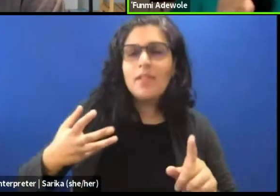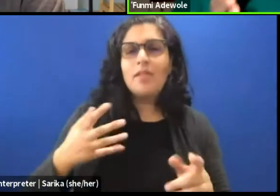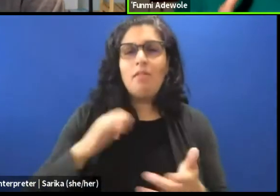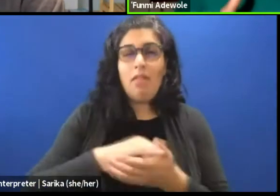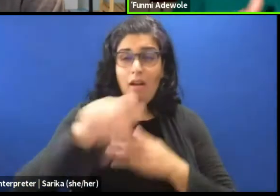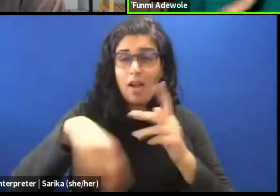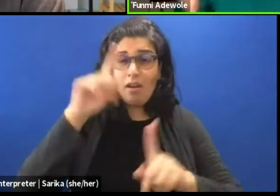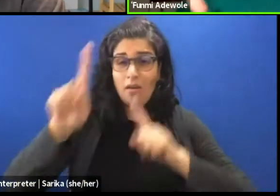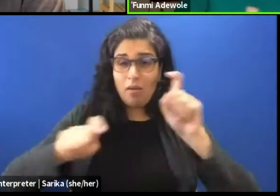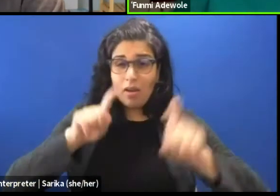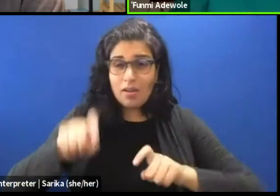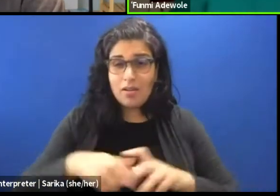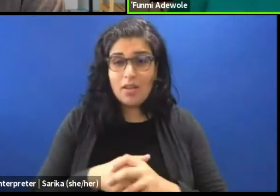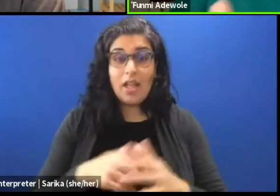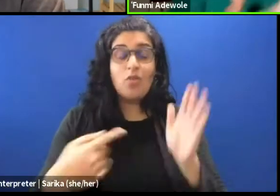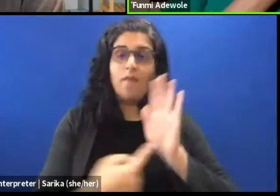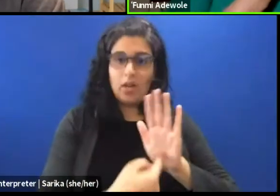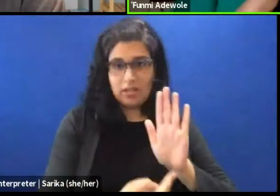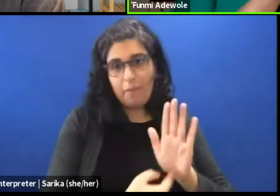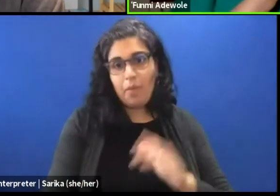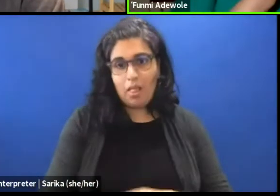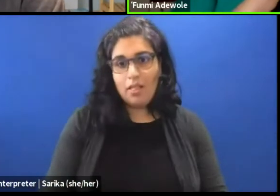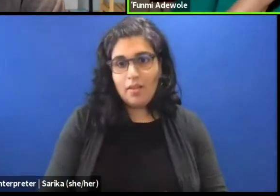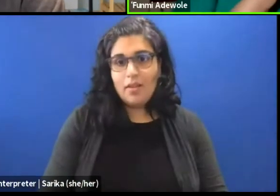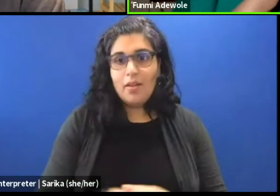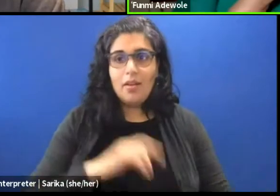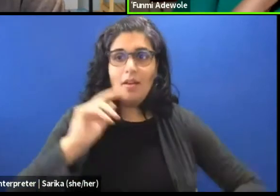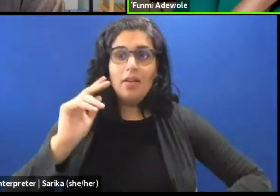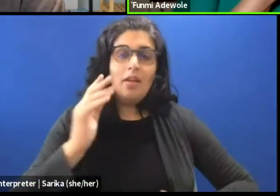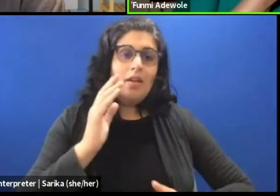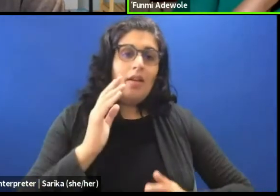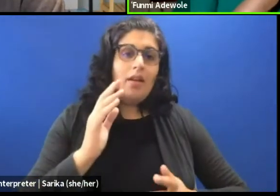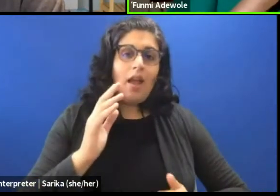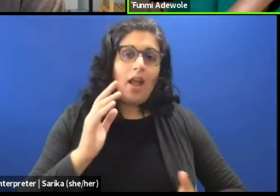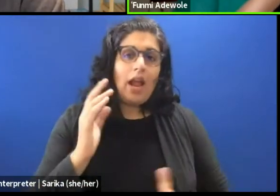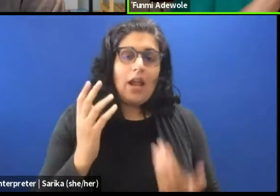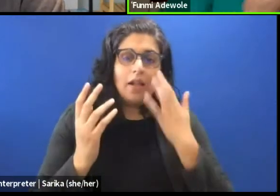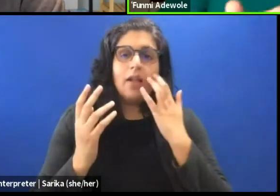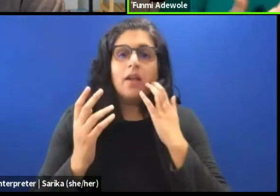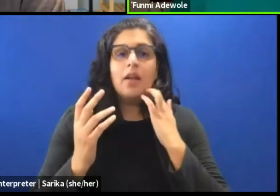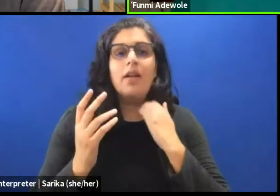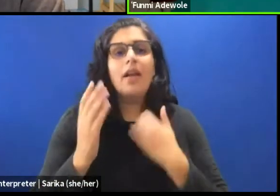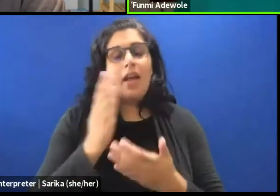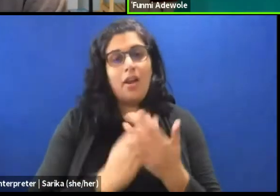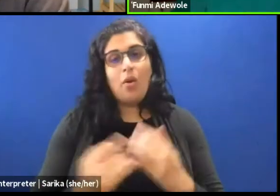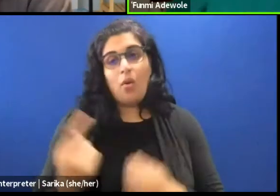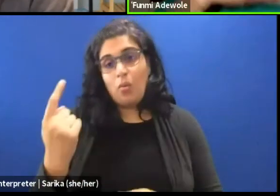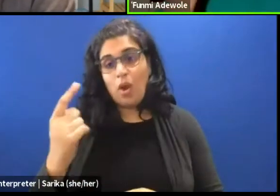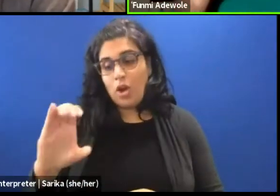and then for example, you know, some people I know of a choreographer who said,